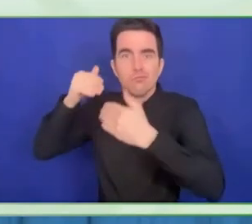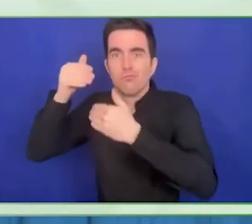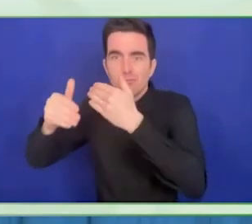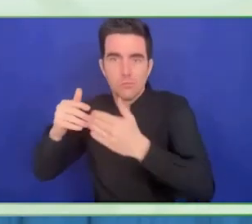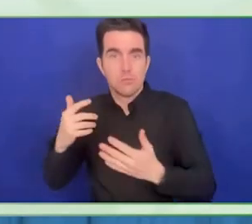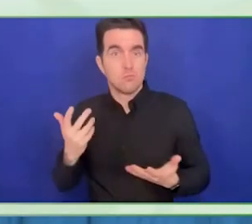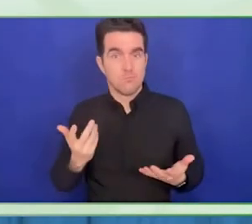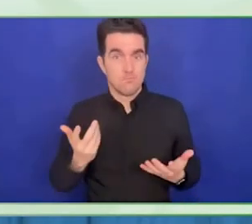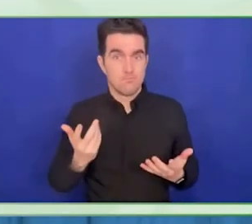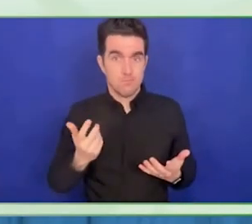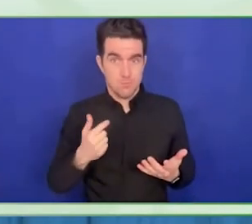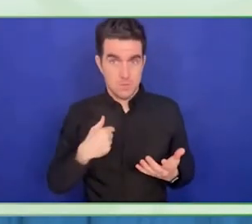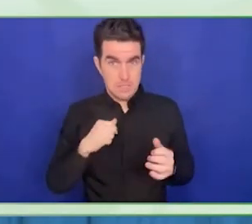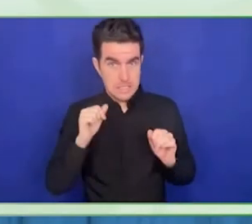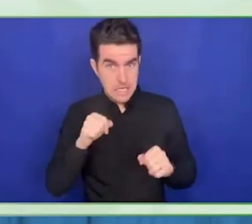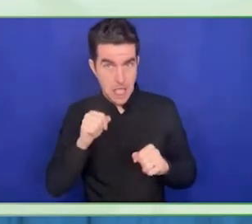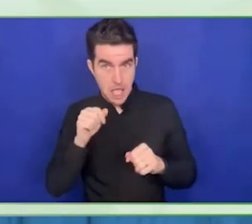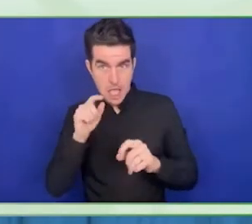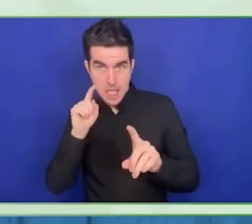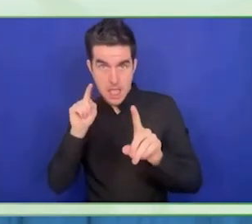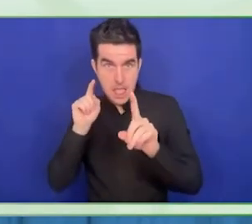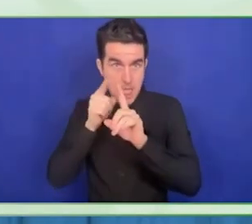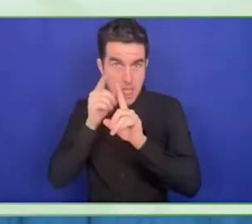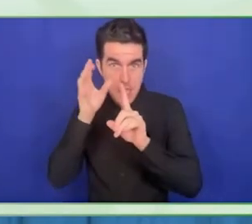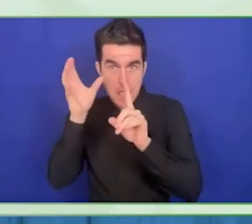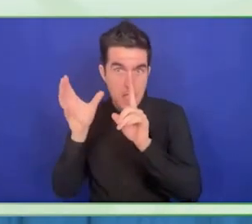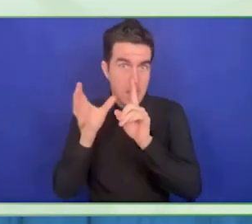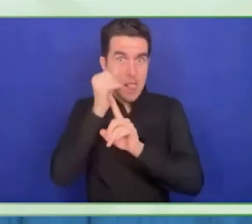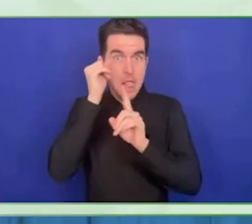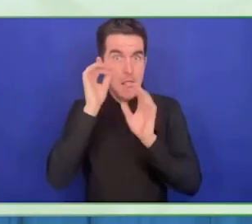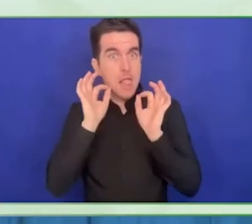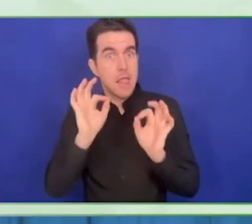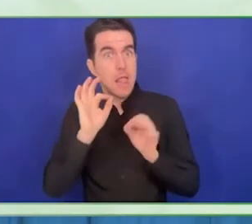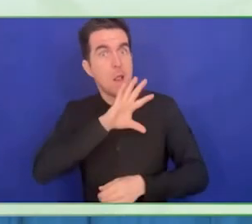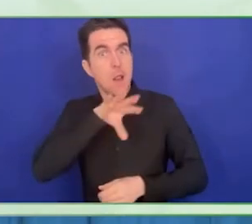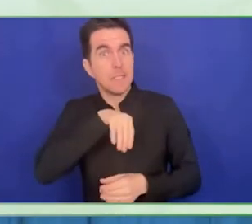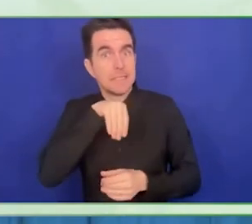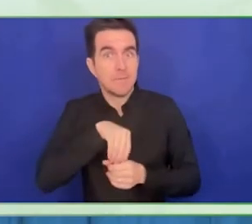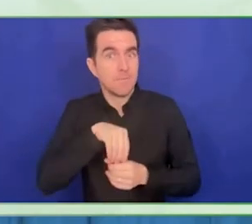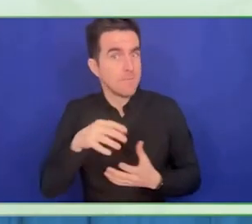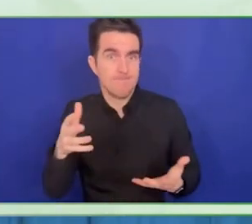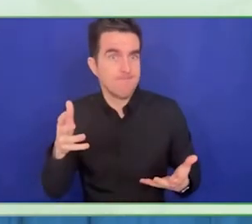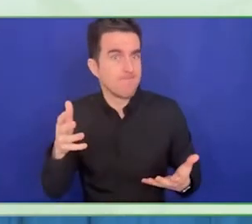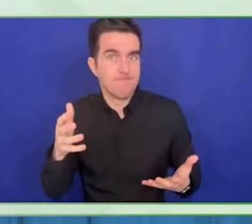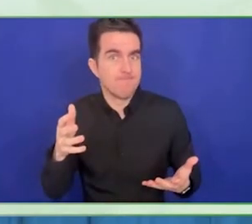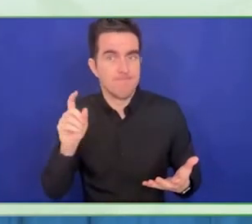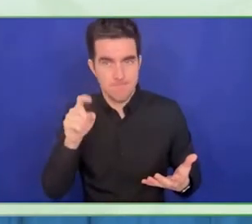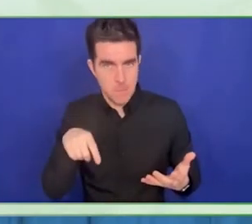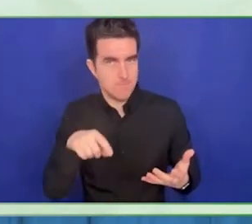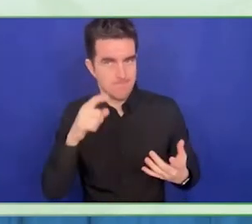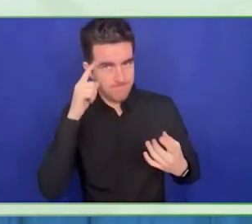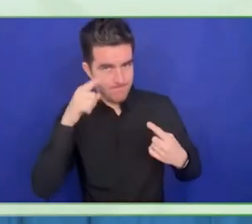inclusive the idea of the person doing a competition and presenting these wonderful ideas.